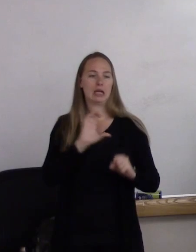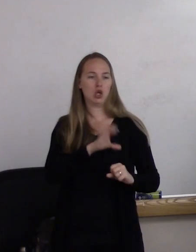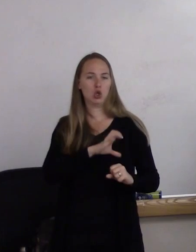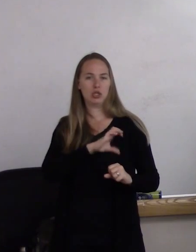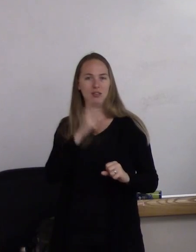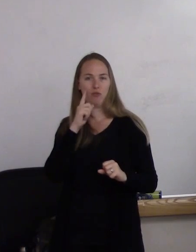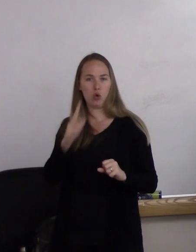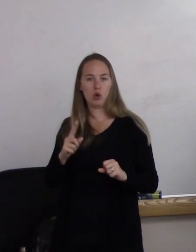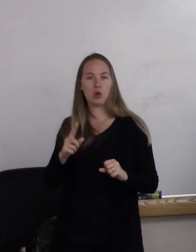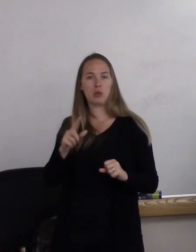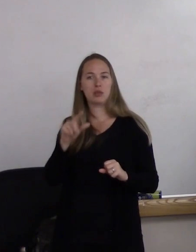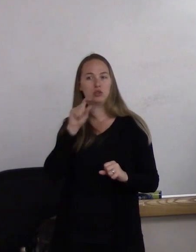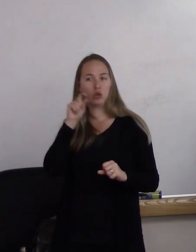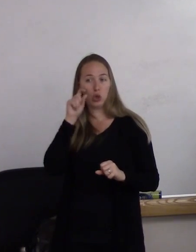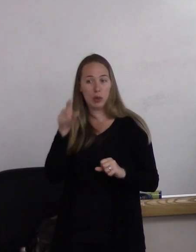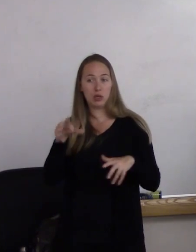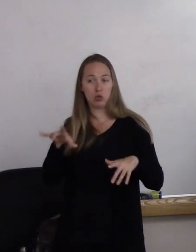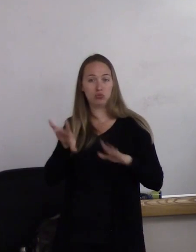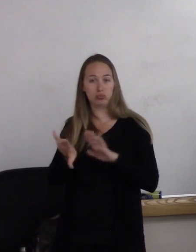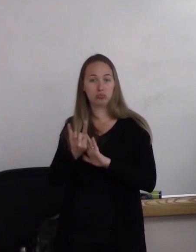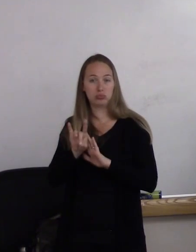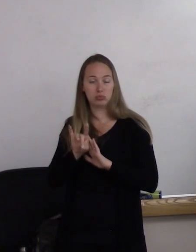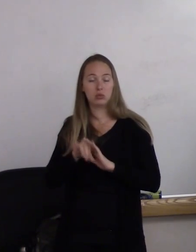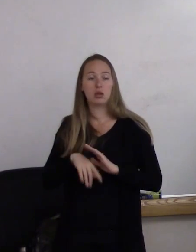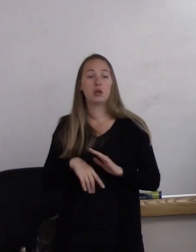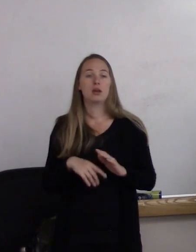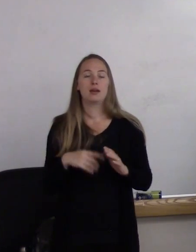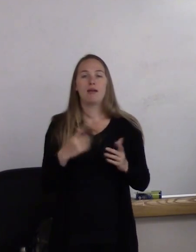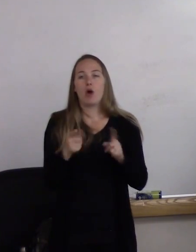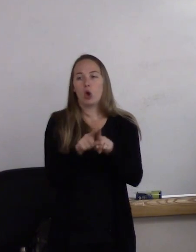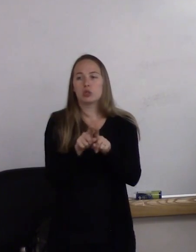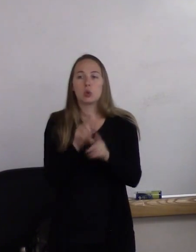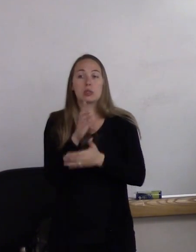And in addition, some people may not change their body at all